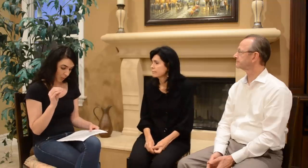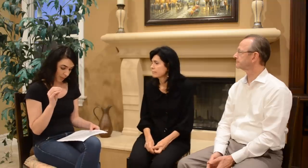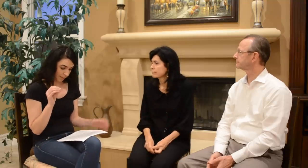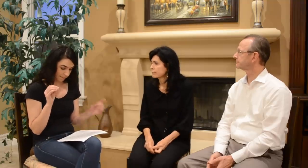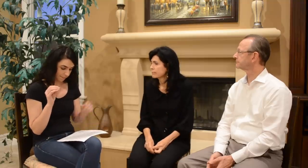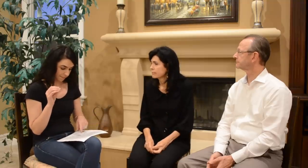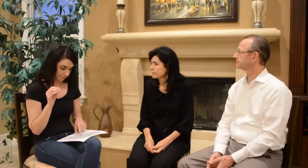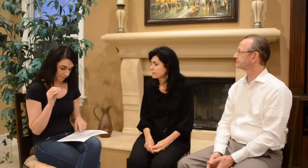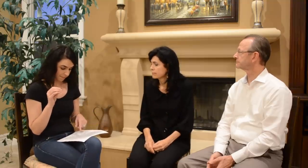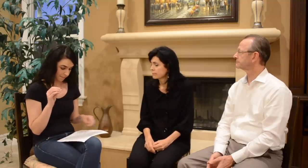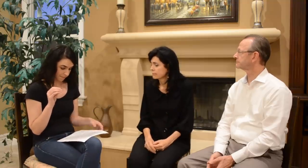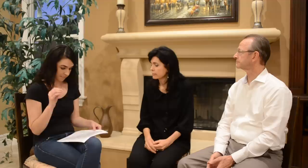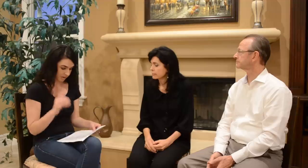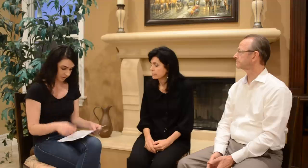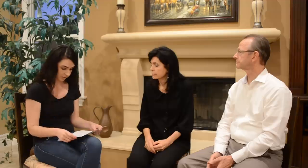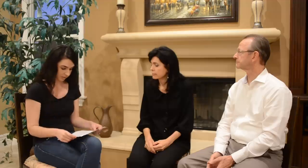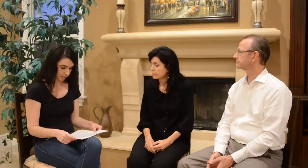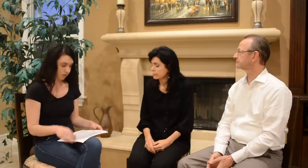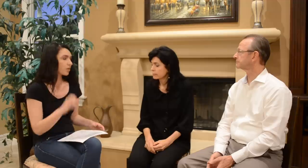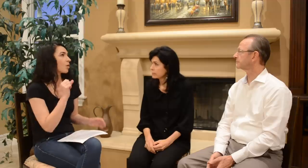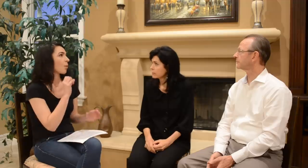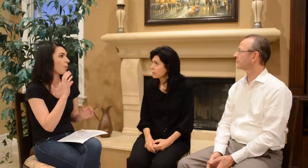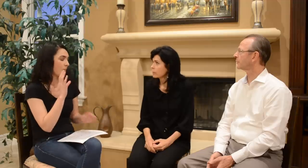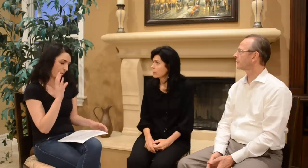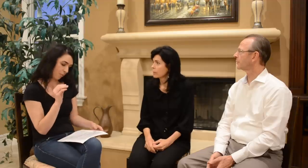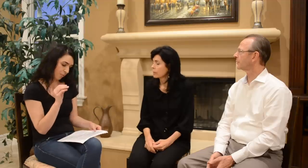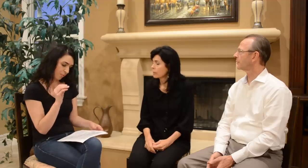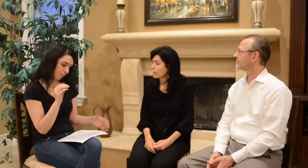So… So...